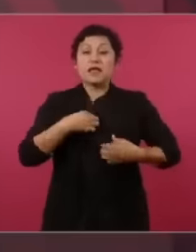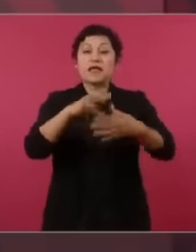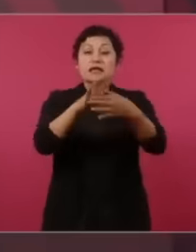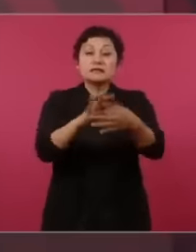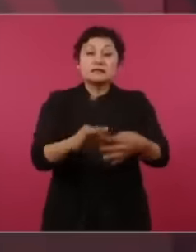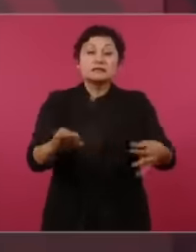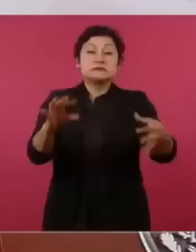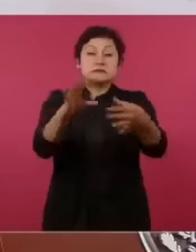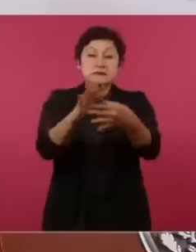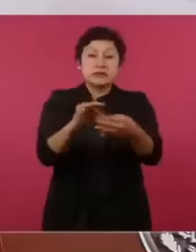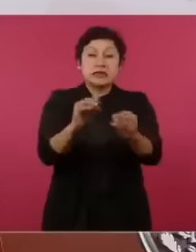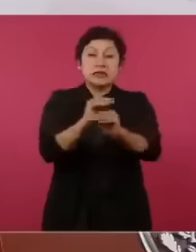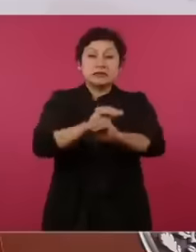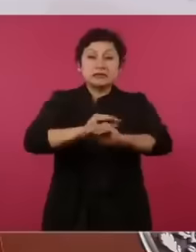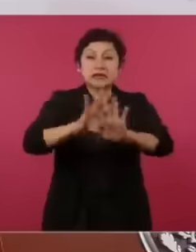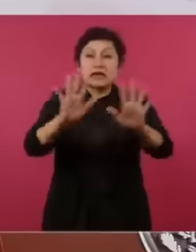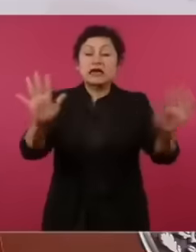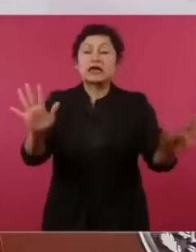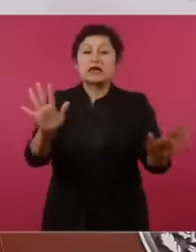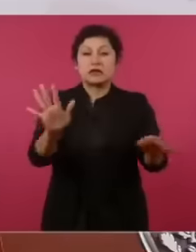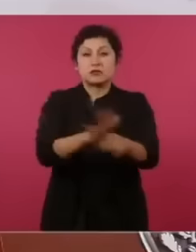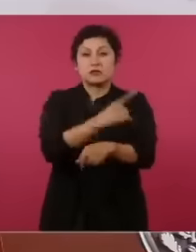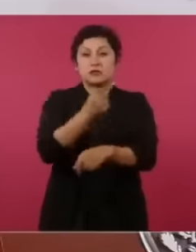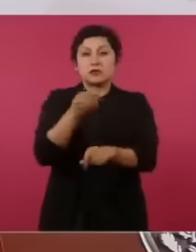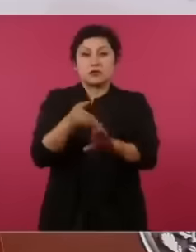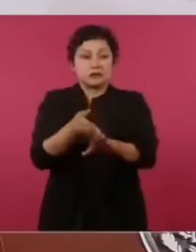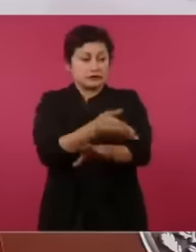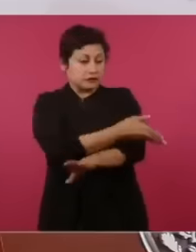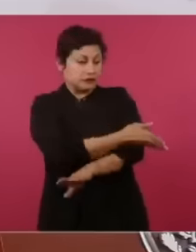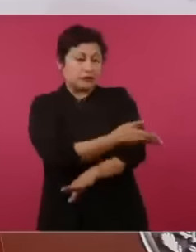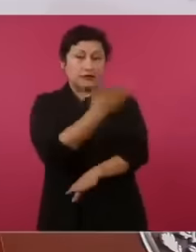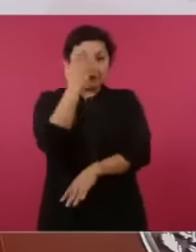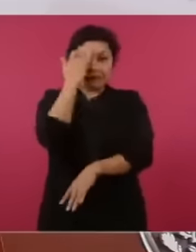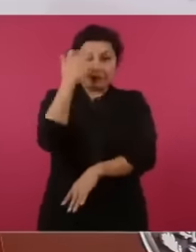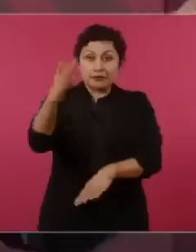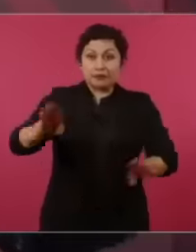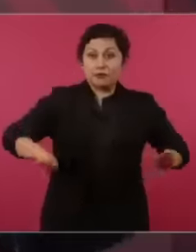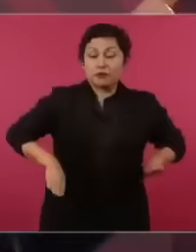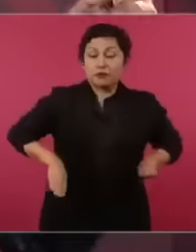in the neoliberal period. It is a call from Roberto